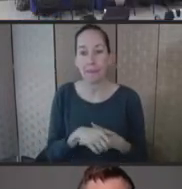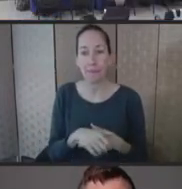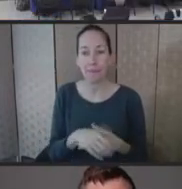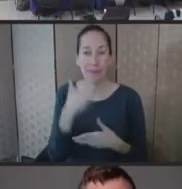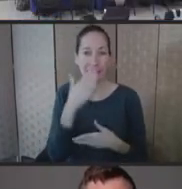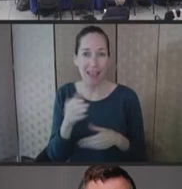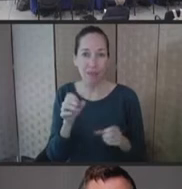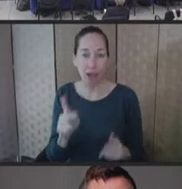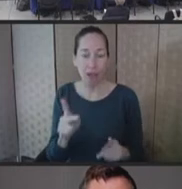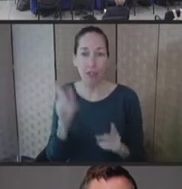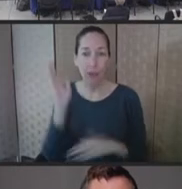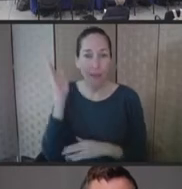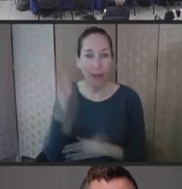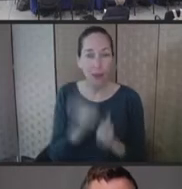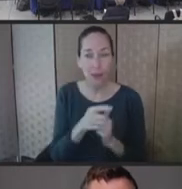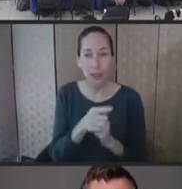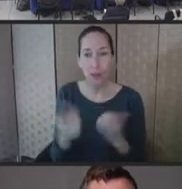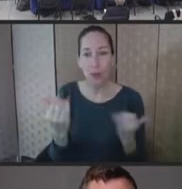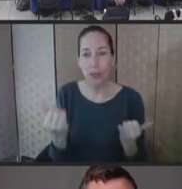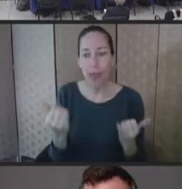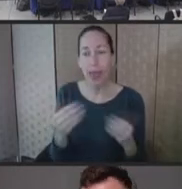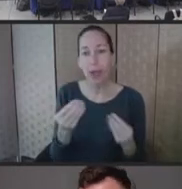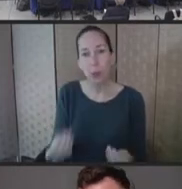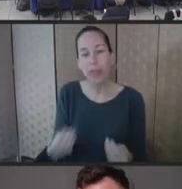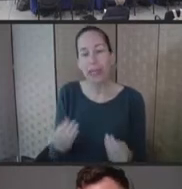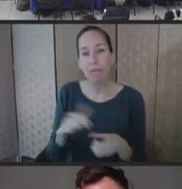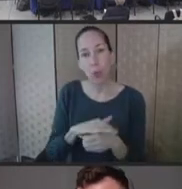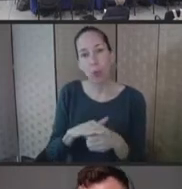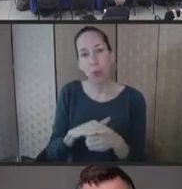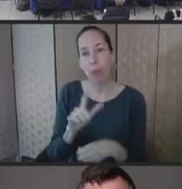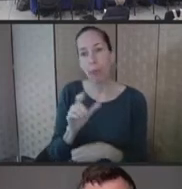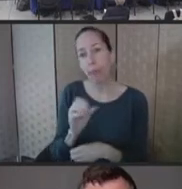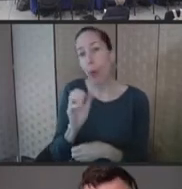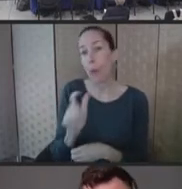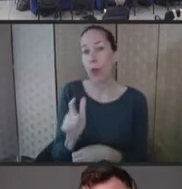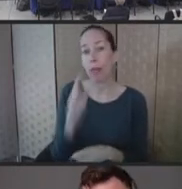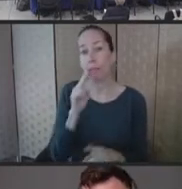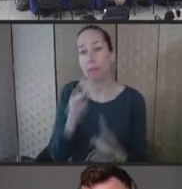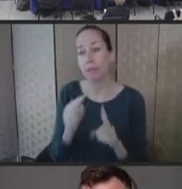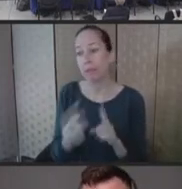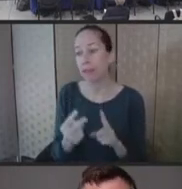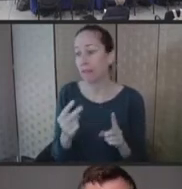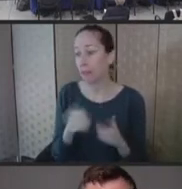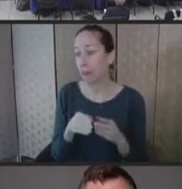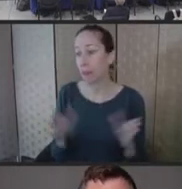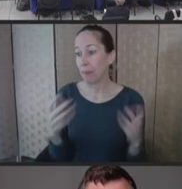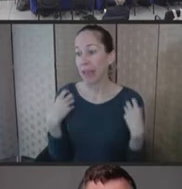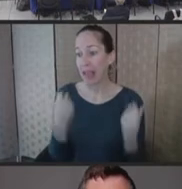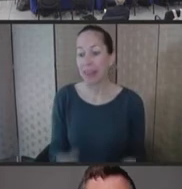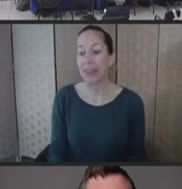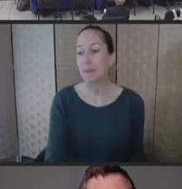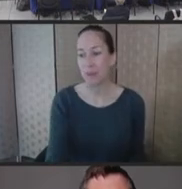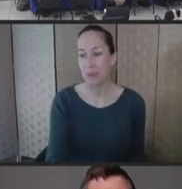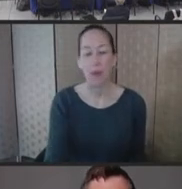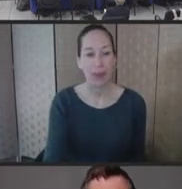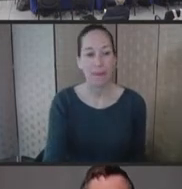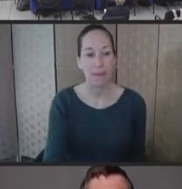and to offer a local perspective -- a local public health perspective around the monkeypox